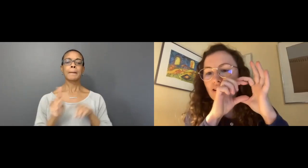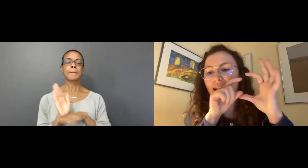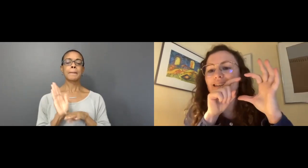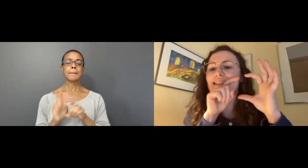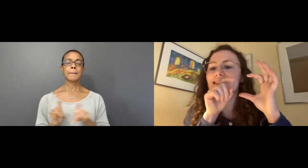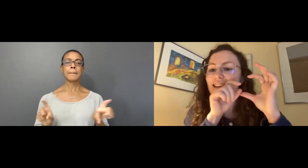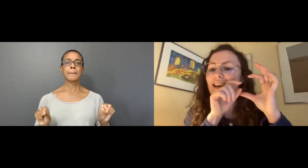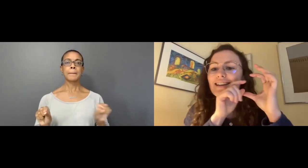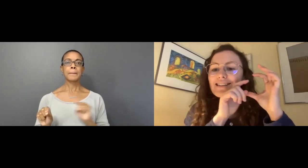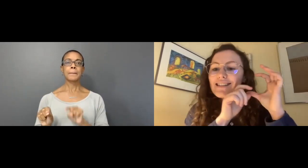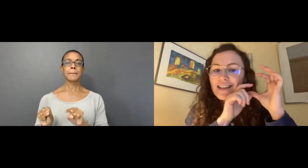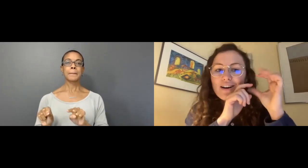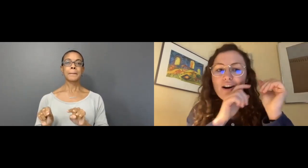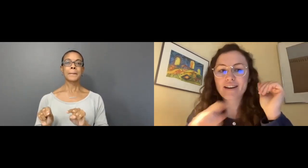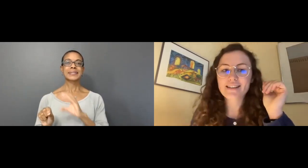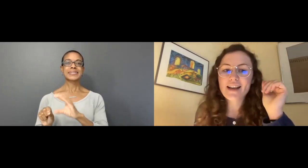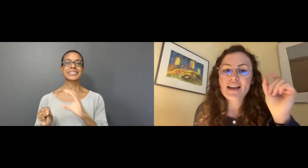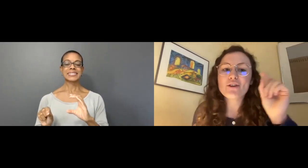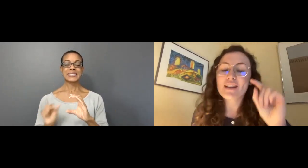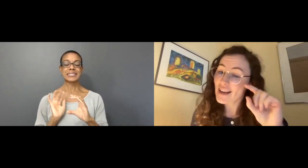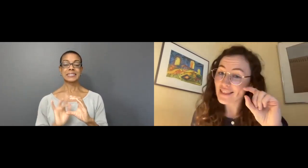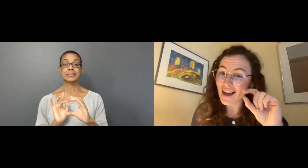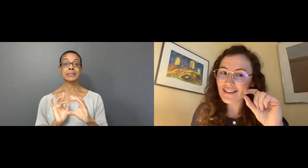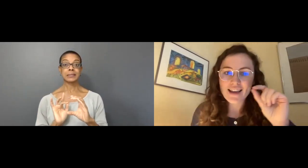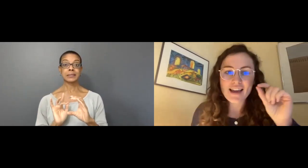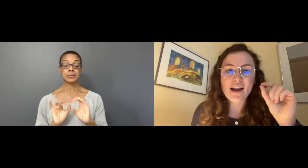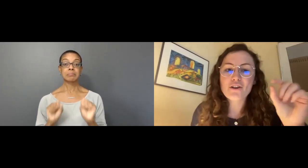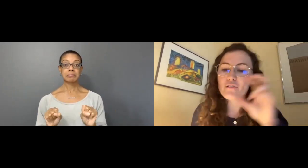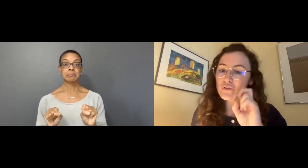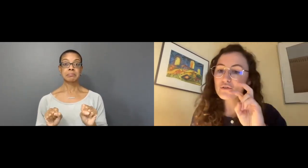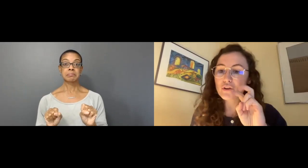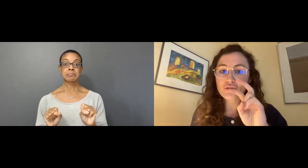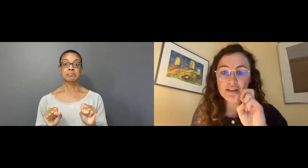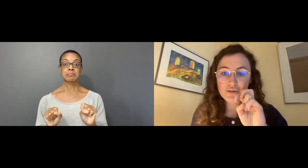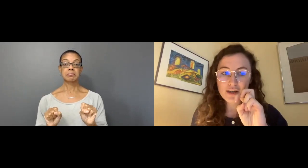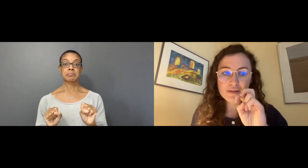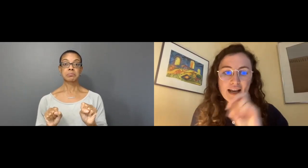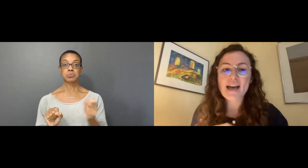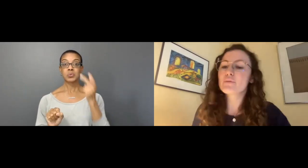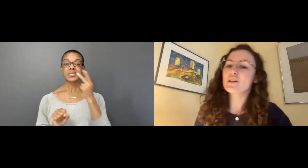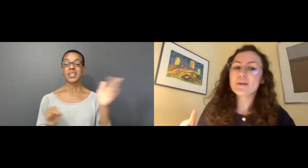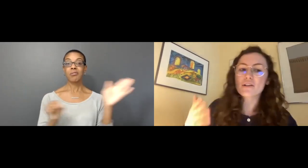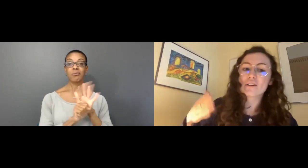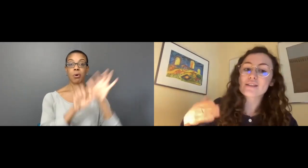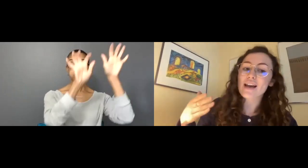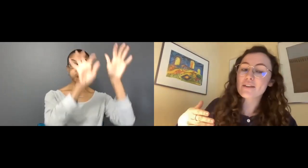that has a 'CC' on it and you can hit that and either view full transcript and it will appear along the side